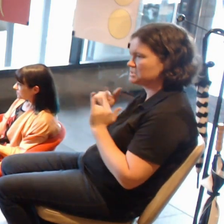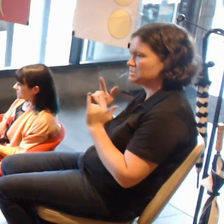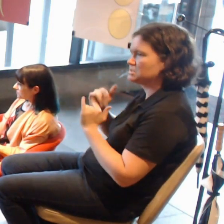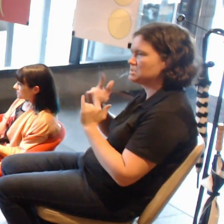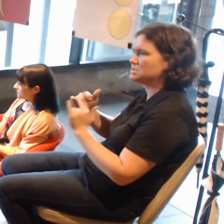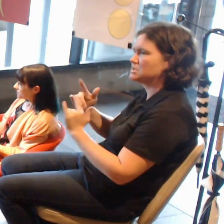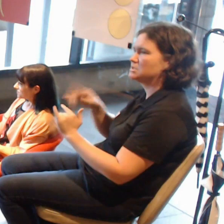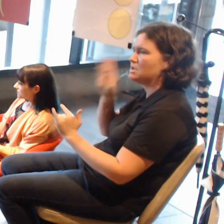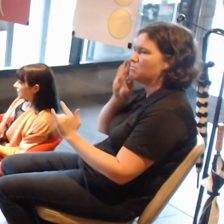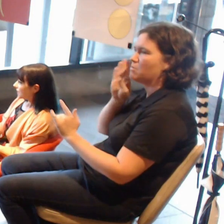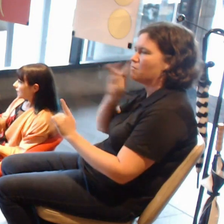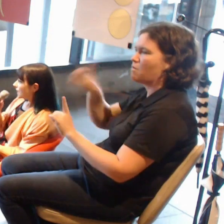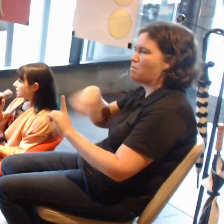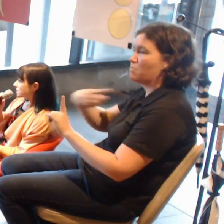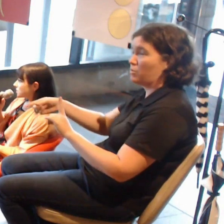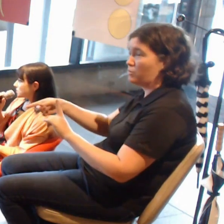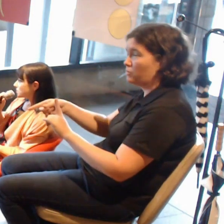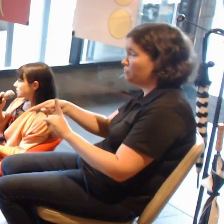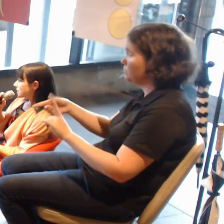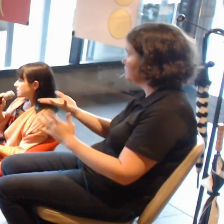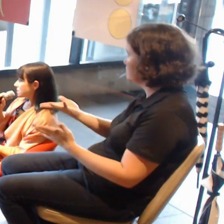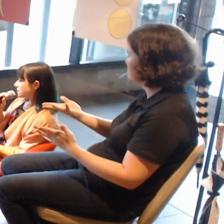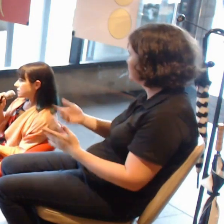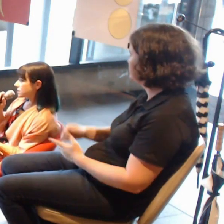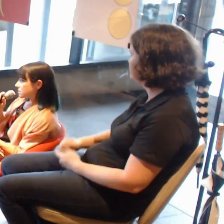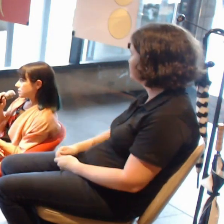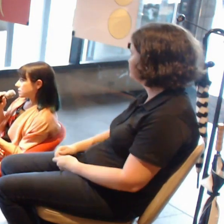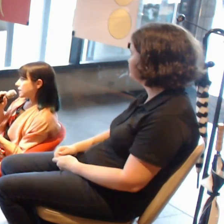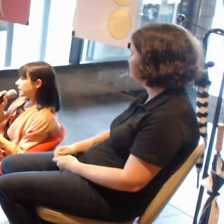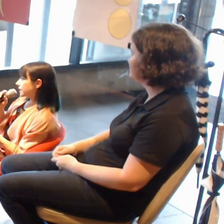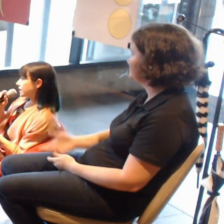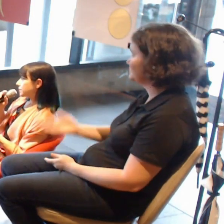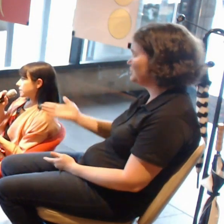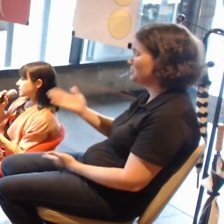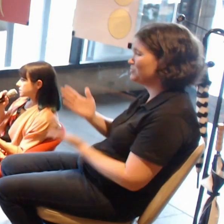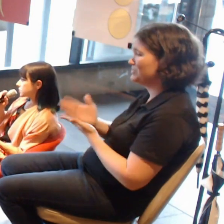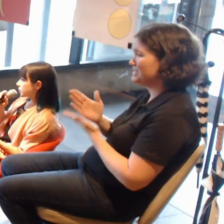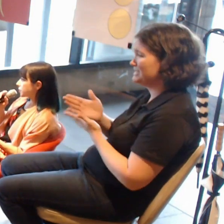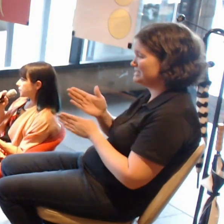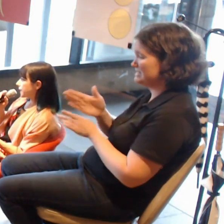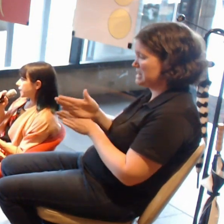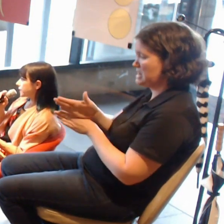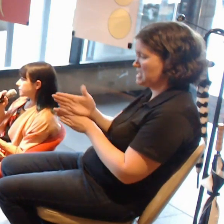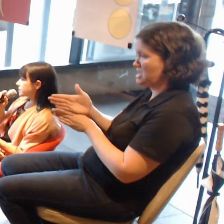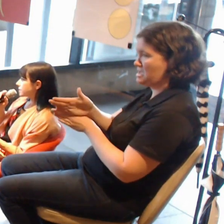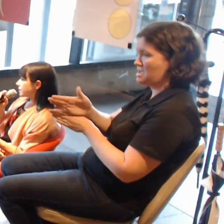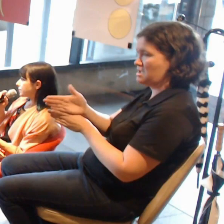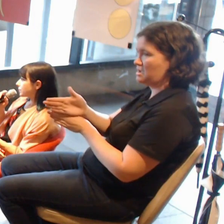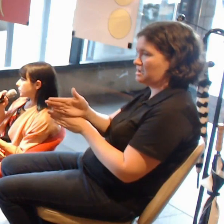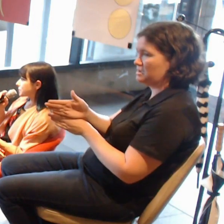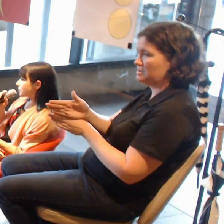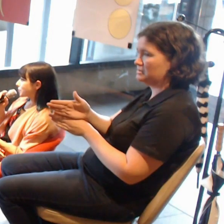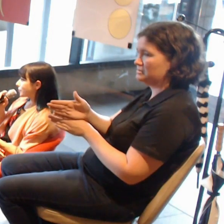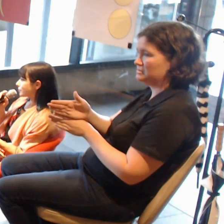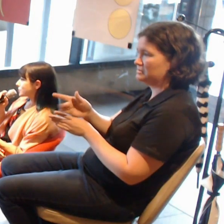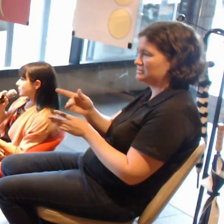It's a thin line about censorship and what is appropriate for certain audiences.